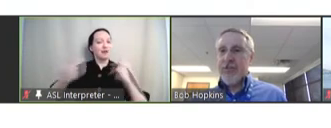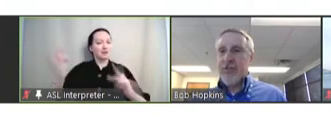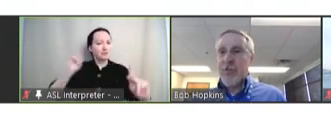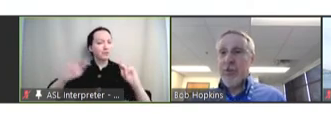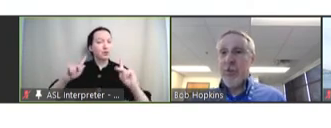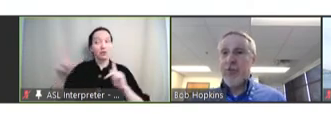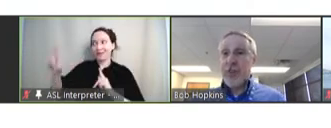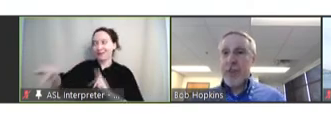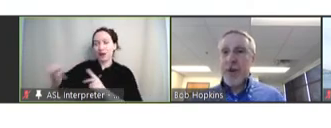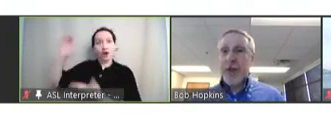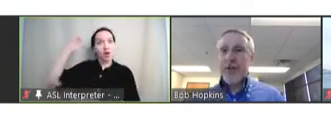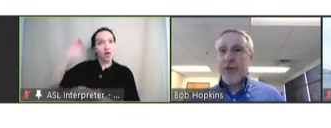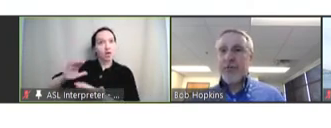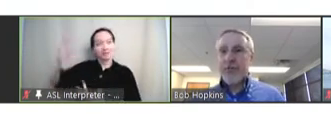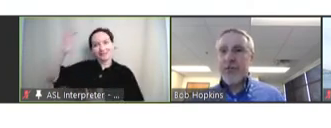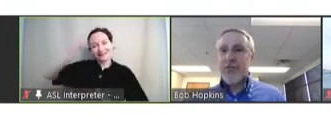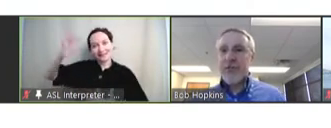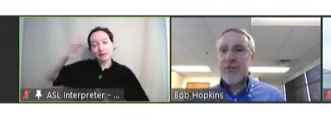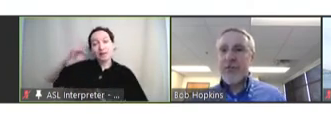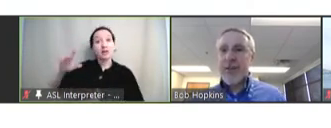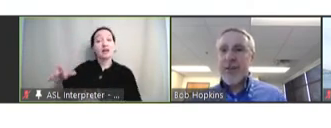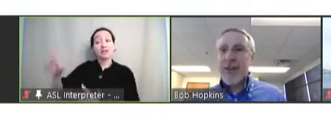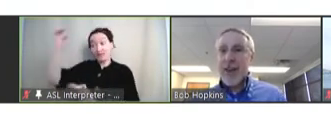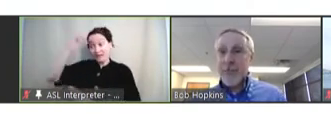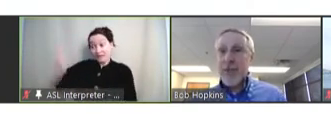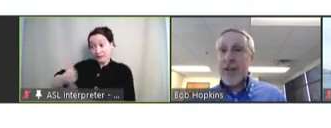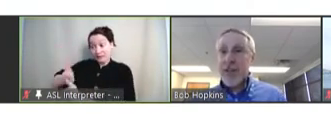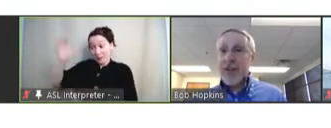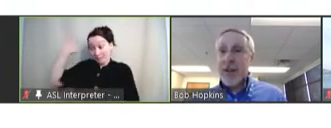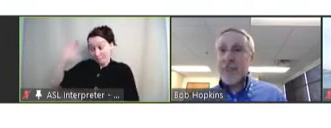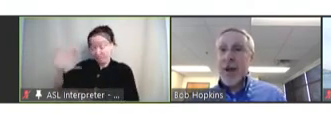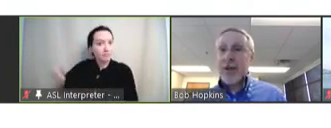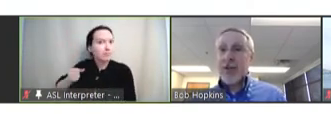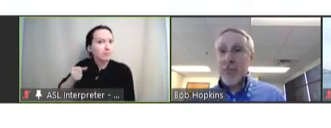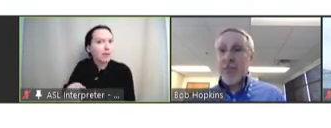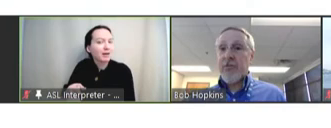to reduce the impact of those diseases. And many of that comes back to the prevention